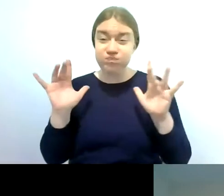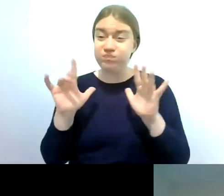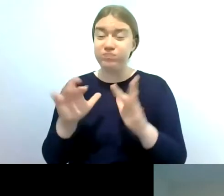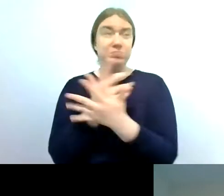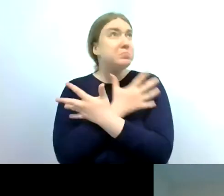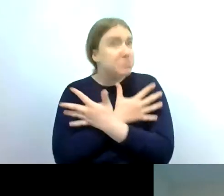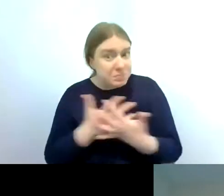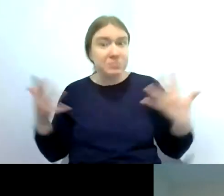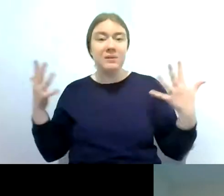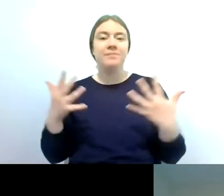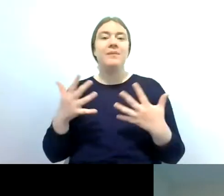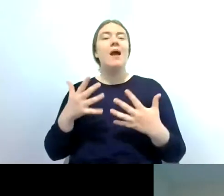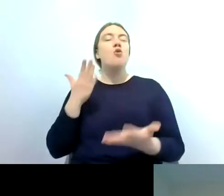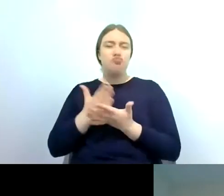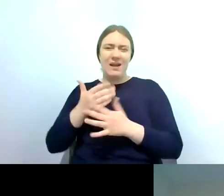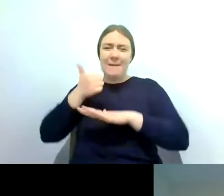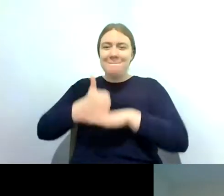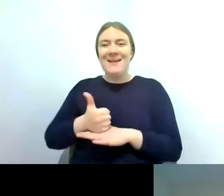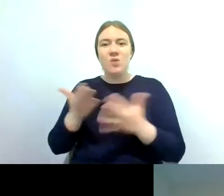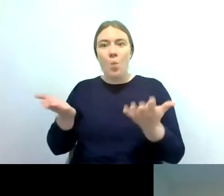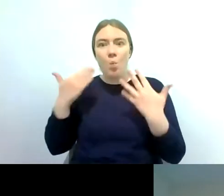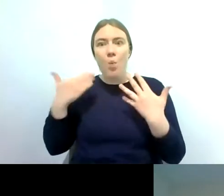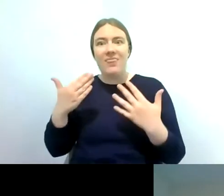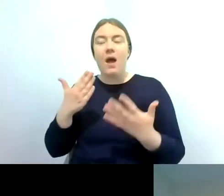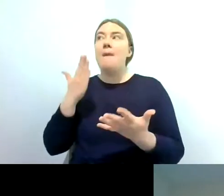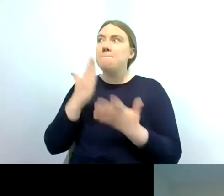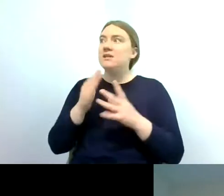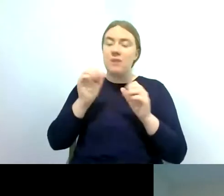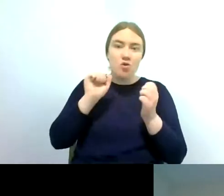is based on weather conditions so it needs to be a certain temperature certain amount of sunlight